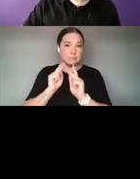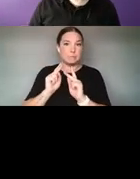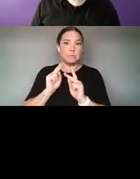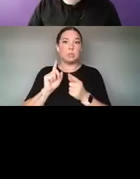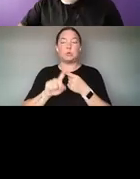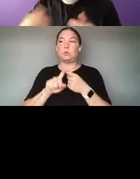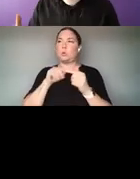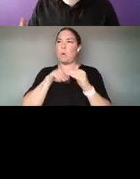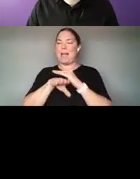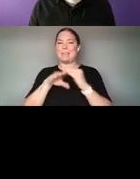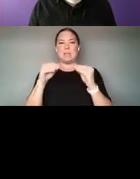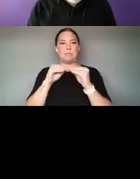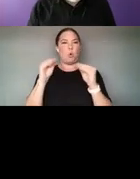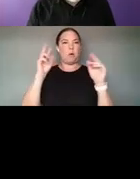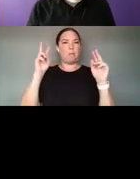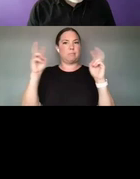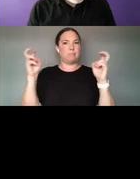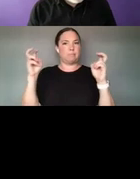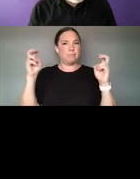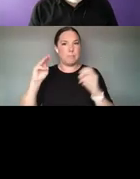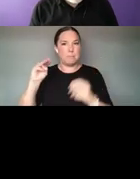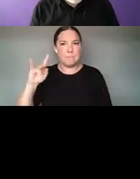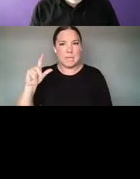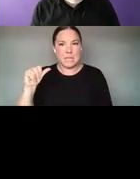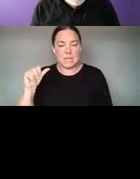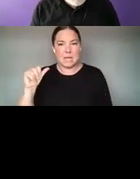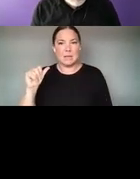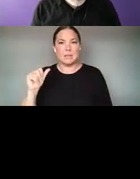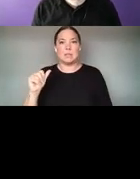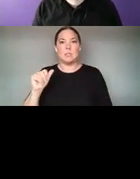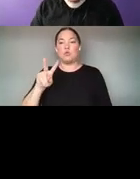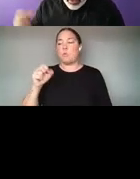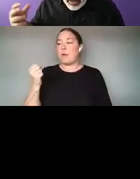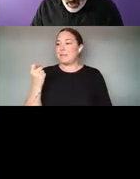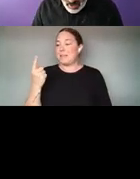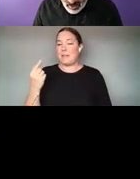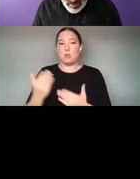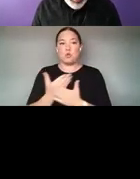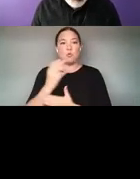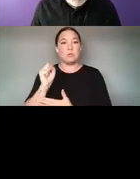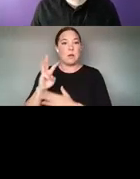WHEN THE KINECT SENSOR CAME OUT FROM MICROSOFT IN 2011 FOR EXAMPLE WE HAD A CONFERENCE ALL ABOUT 3D